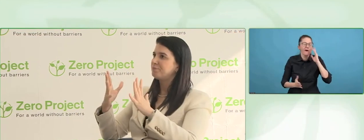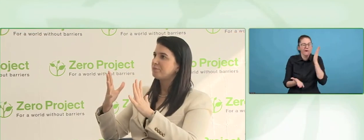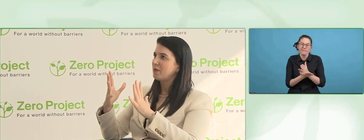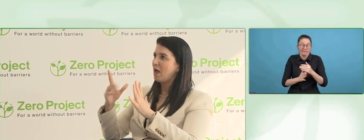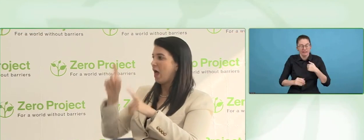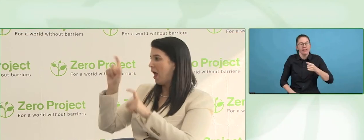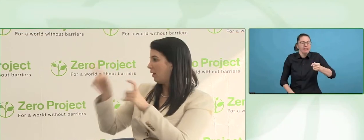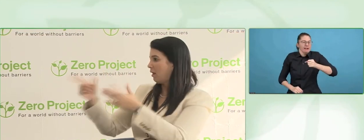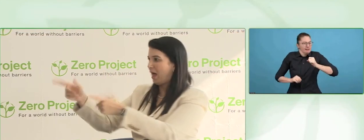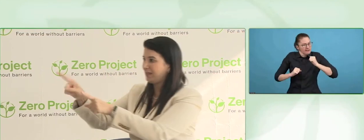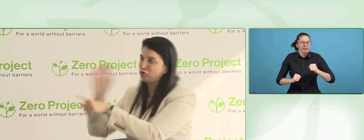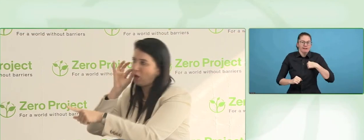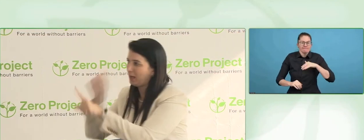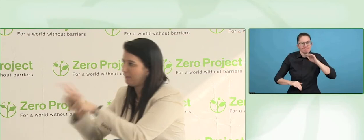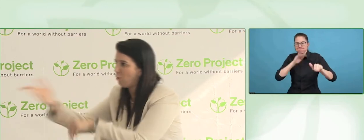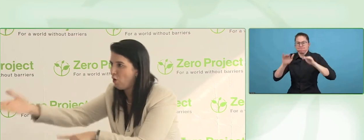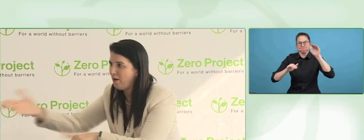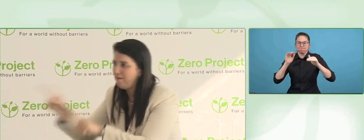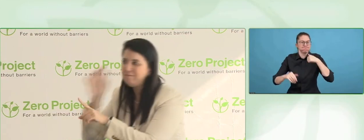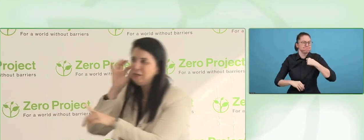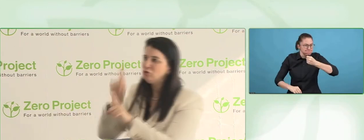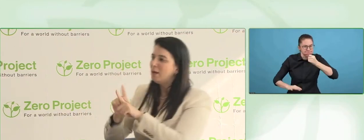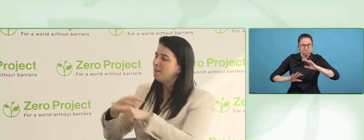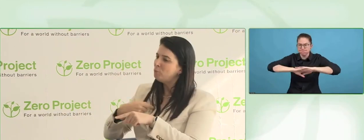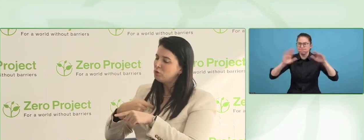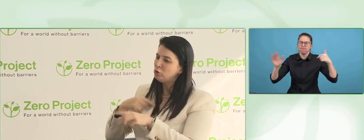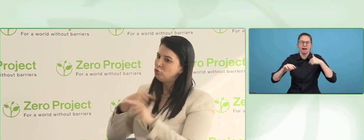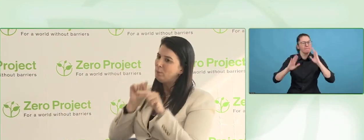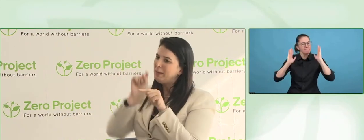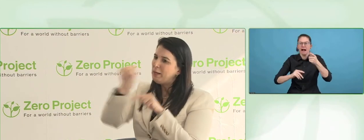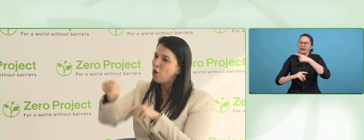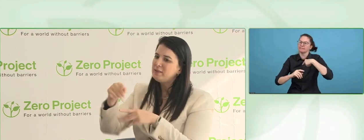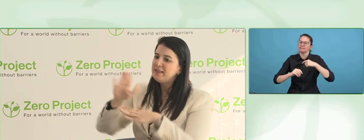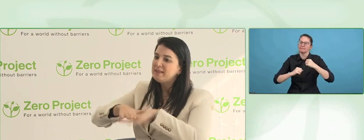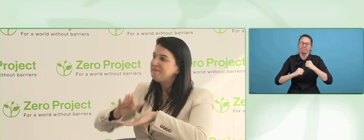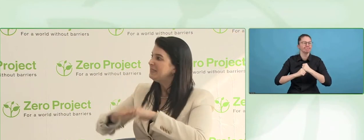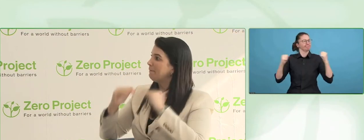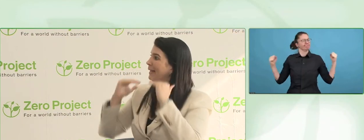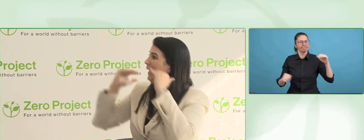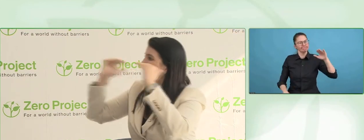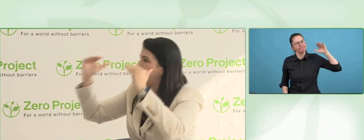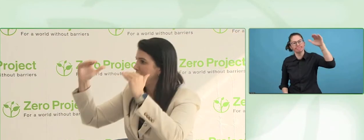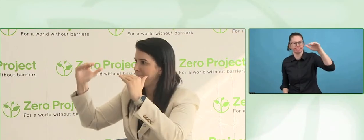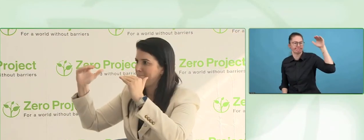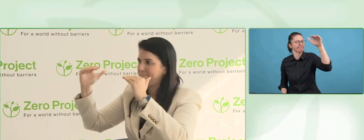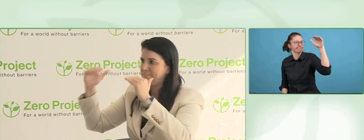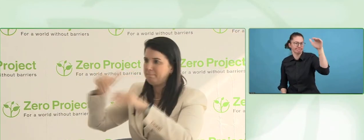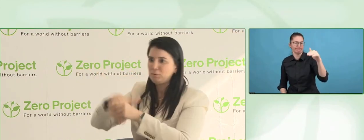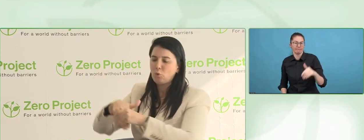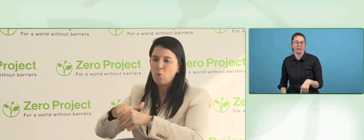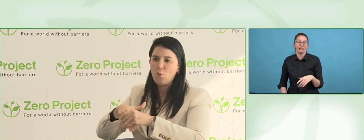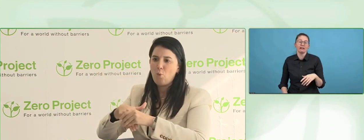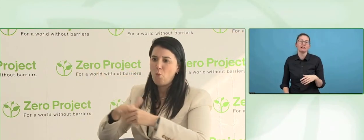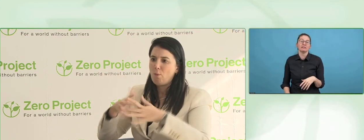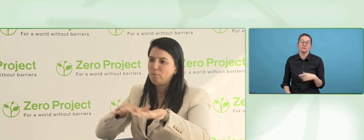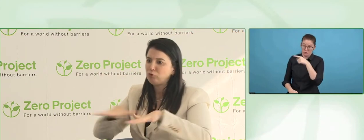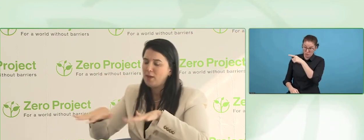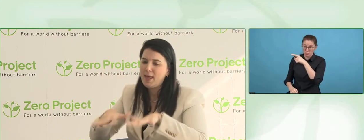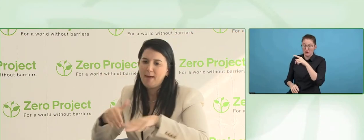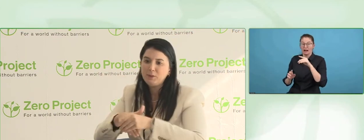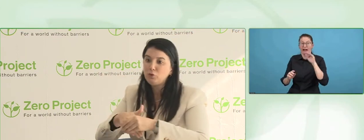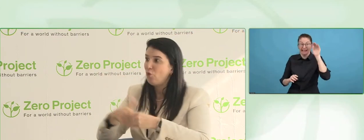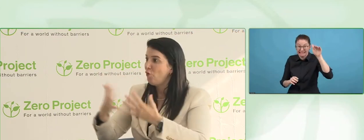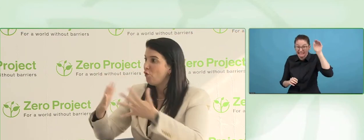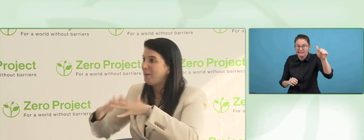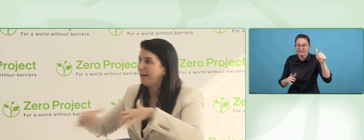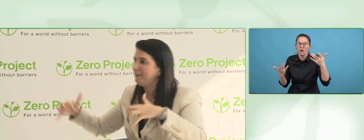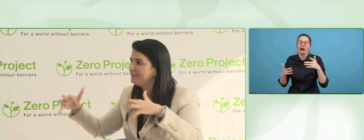Because a woman like you, women like you and me, we are political